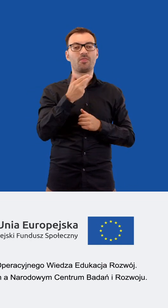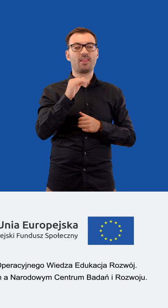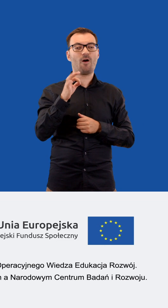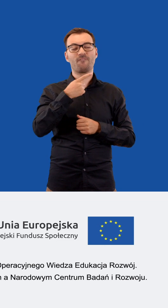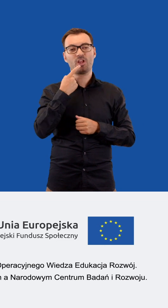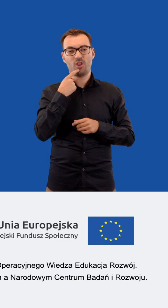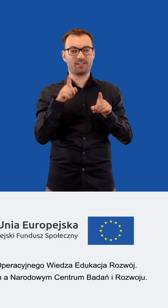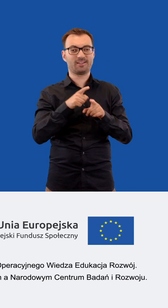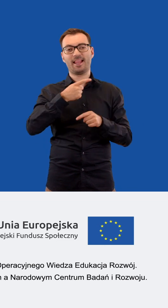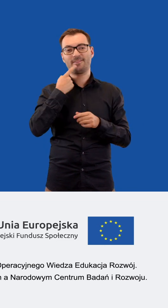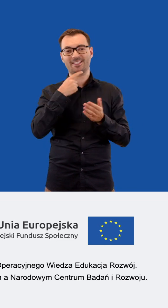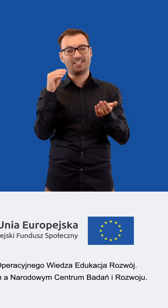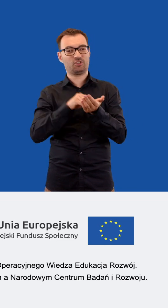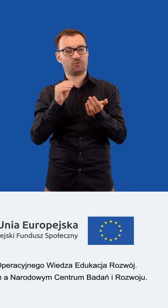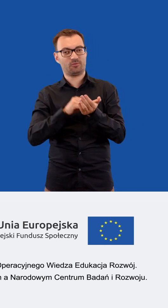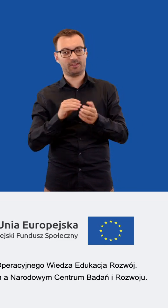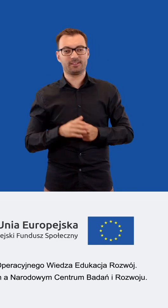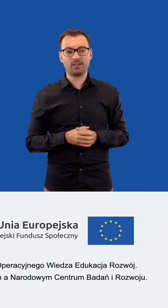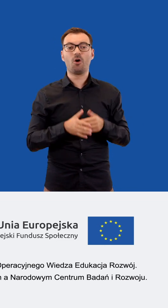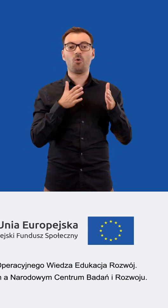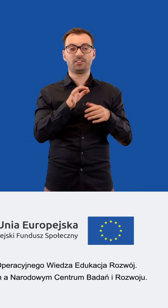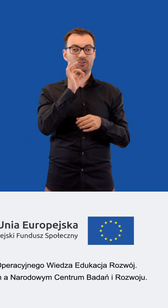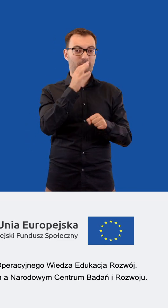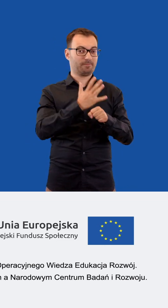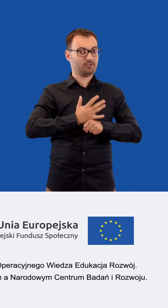of the Faculty of Modern Languages and the Faculty of Applied Linguistics